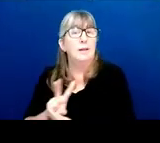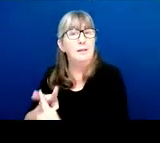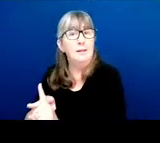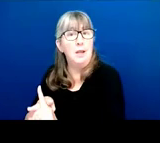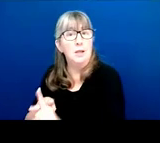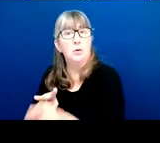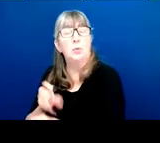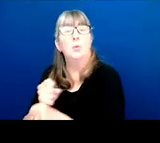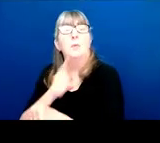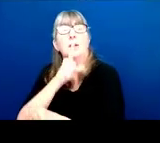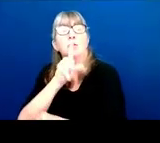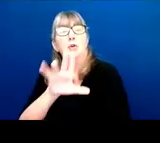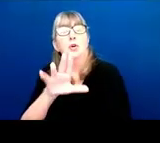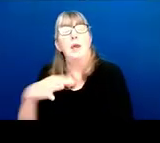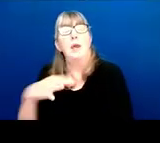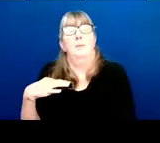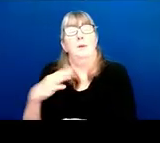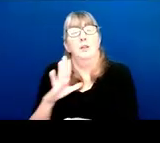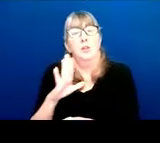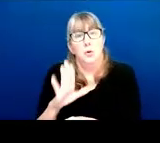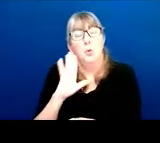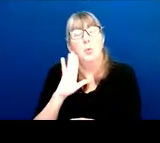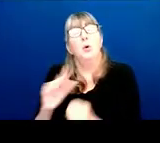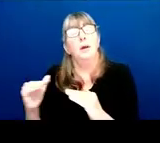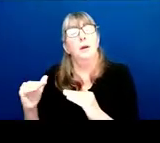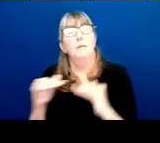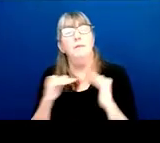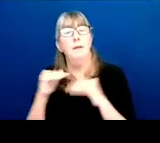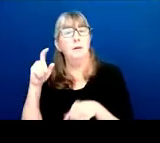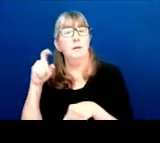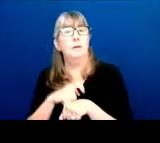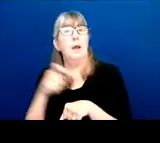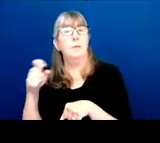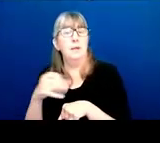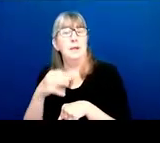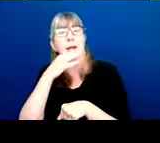that your application receives a fair, timely and expert review.